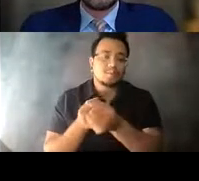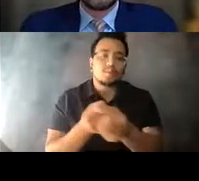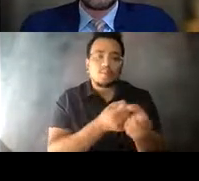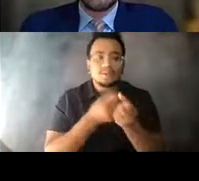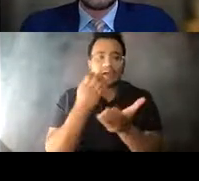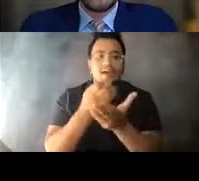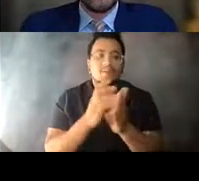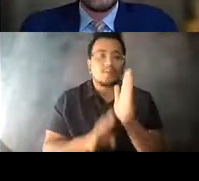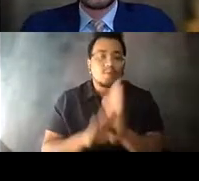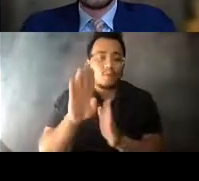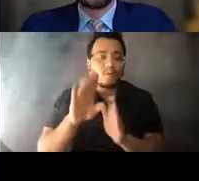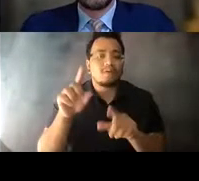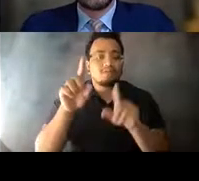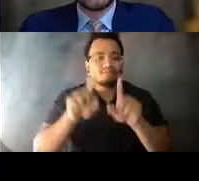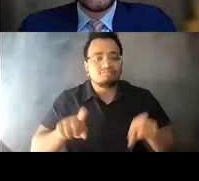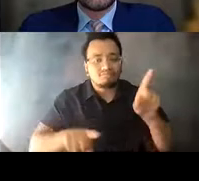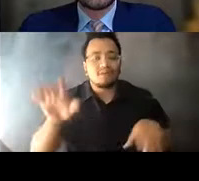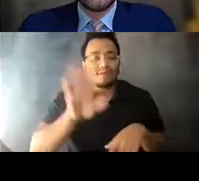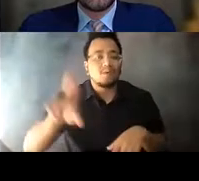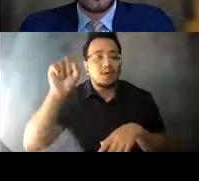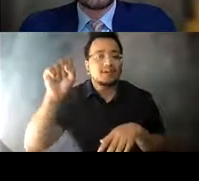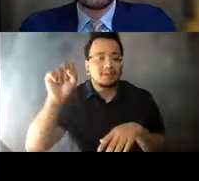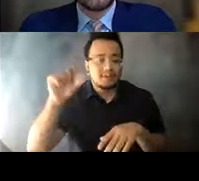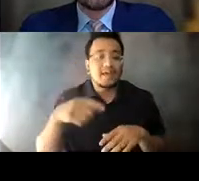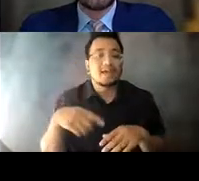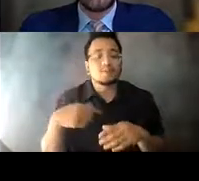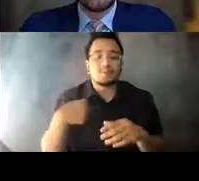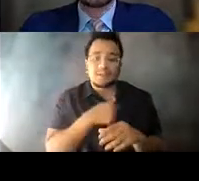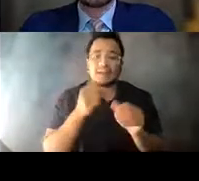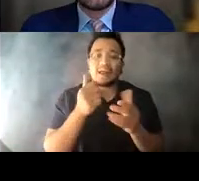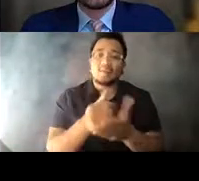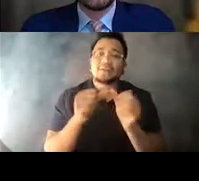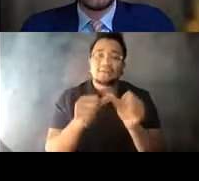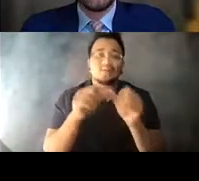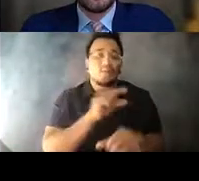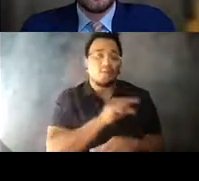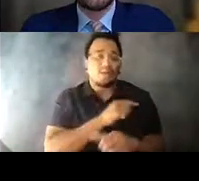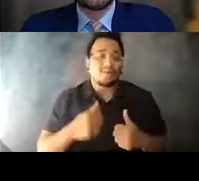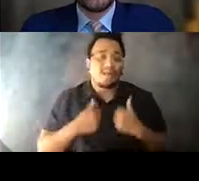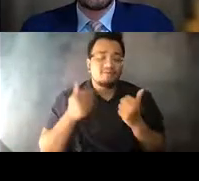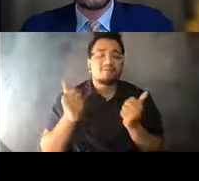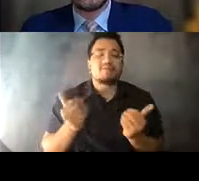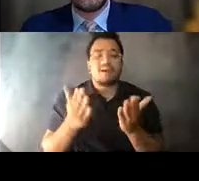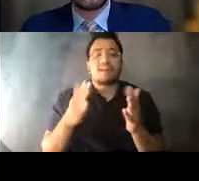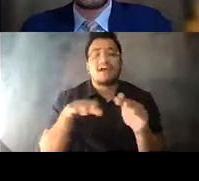in the states and well-designed communities can 14:30:56 help sustain quality of life, promote access to opportunity and enable the flow of interstate commerce.